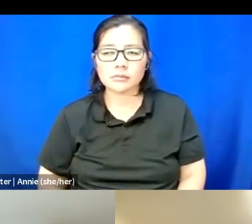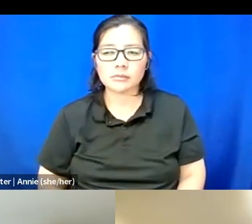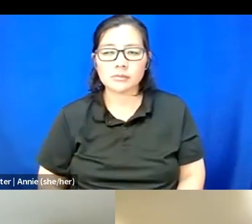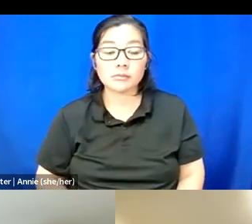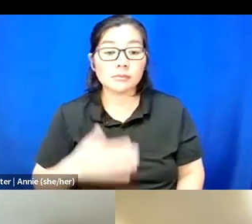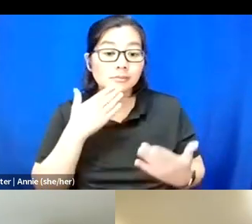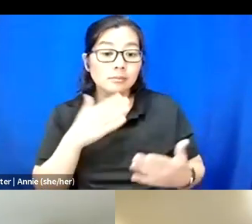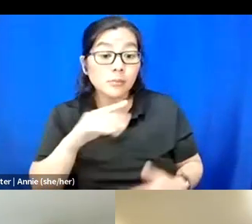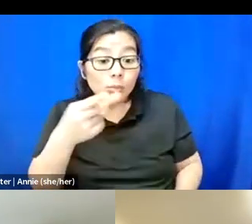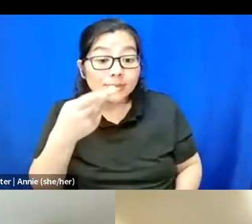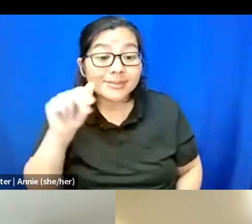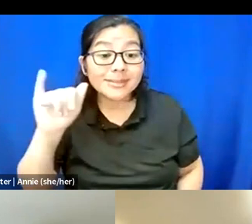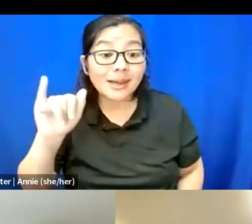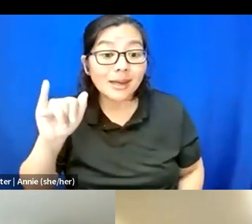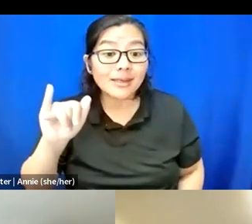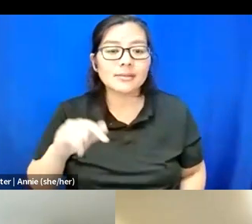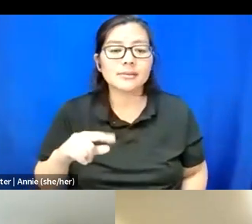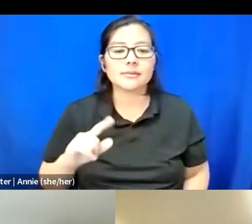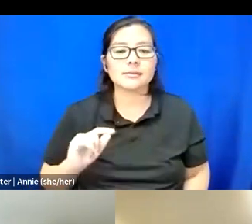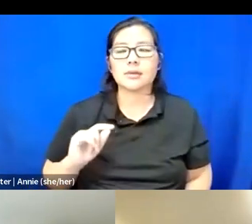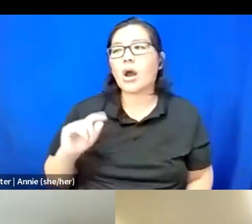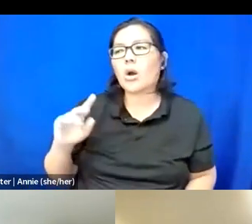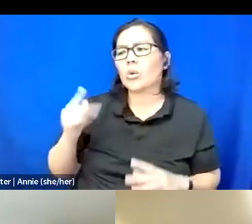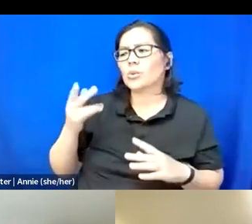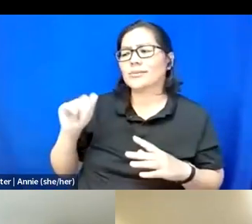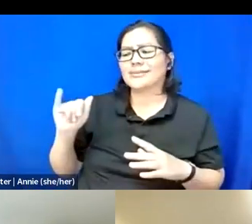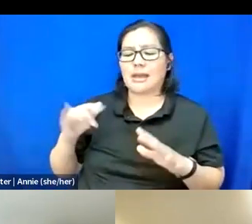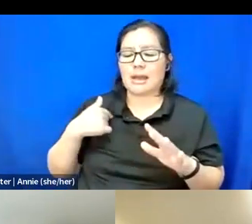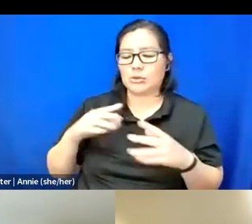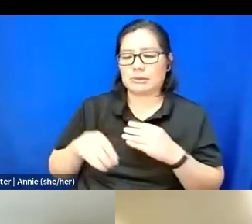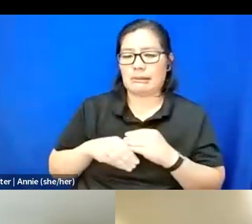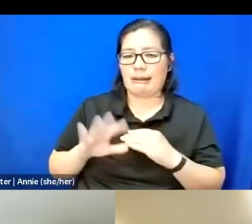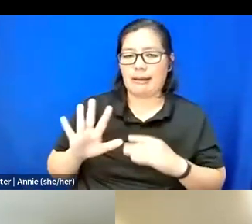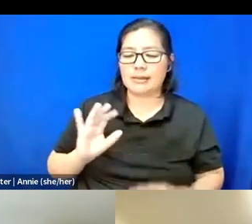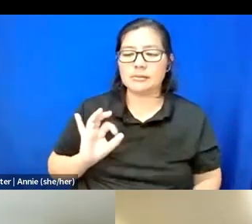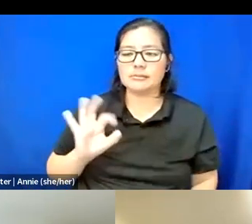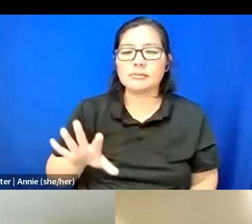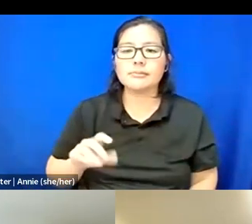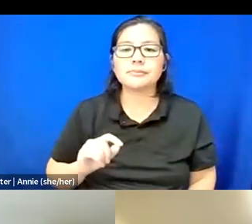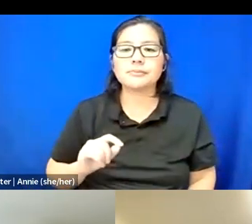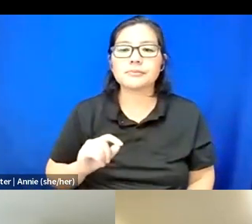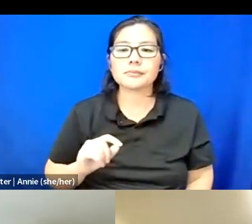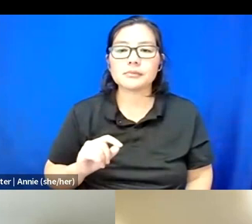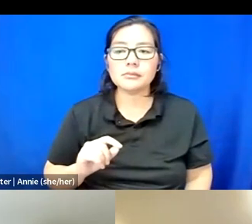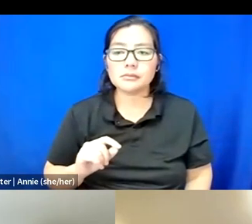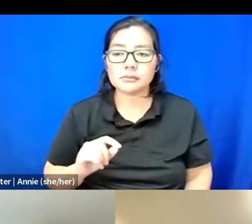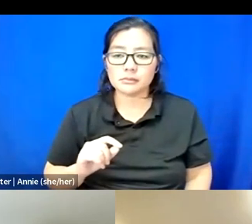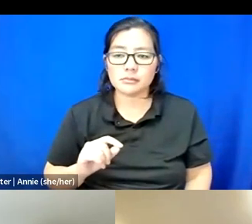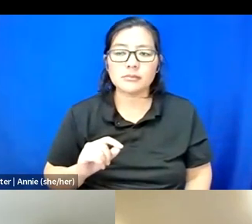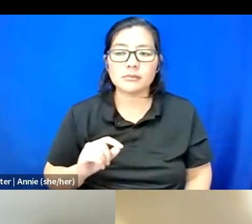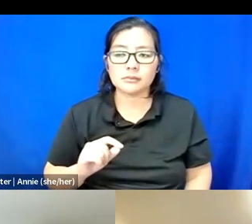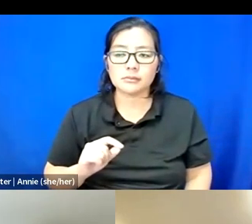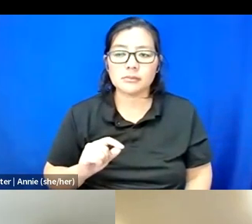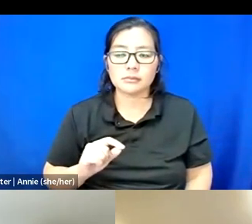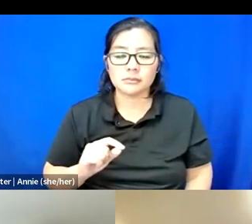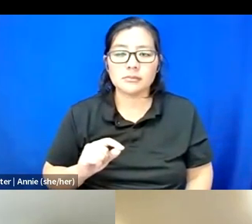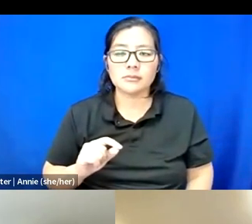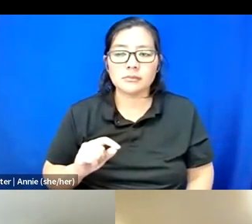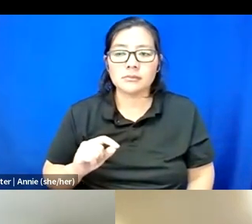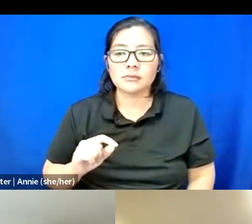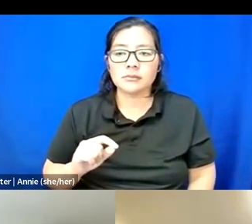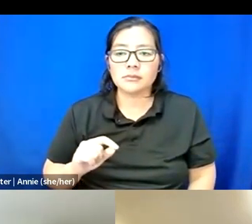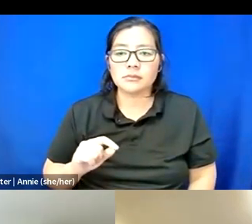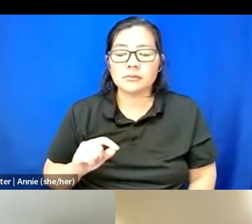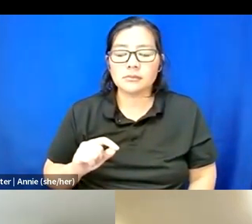I was just going to say that just even through, like, the challenges,